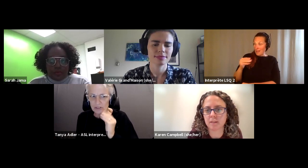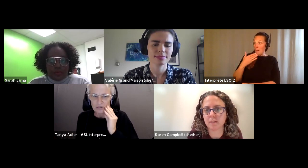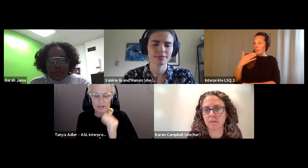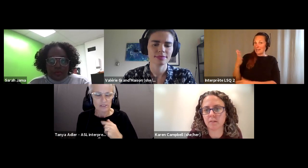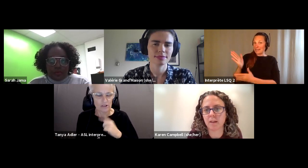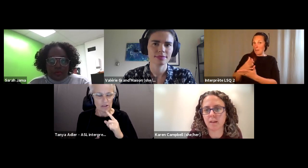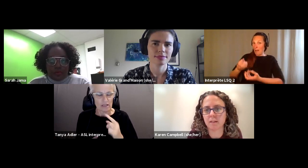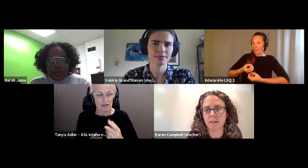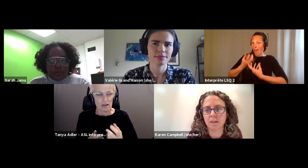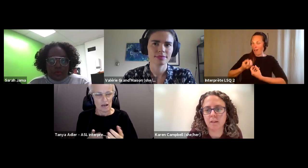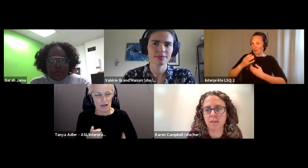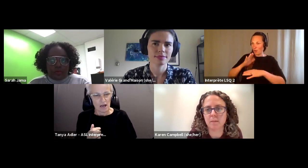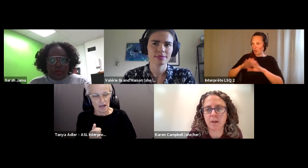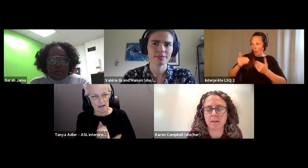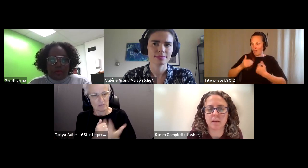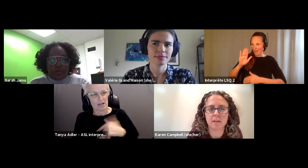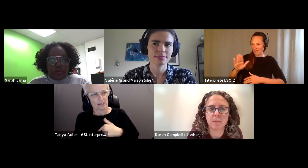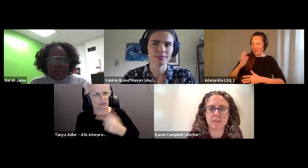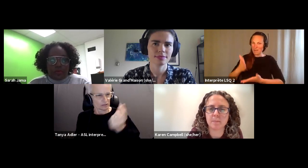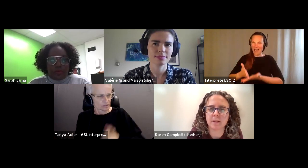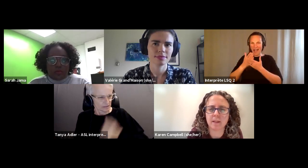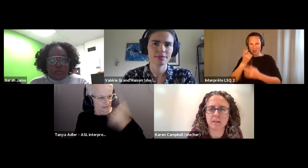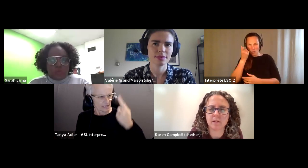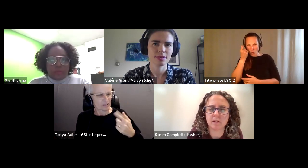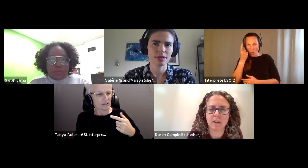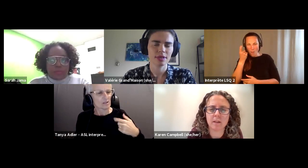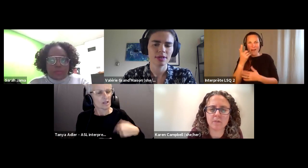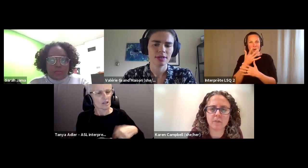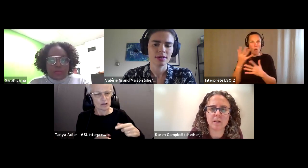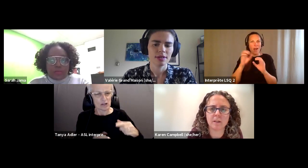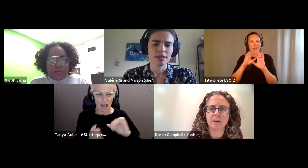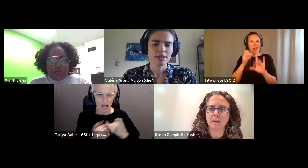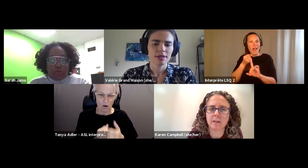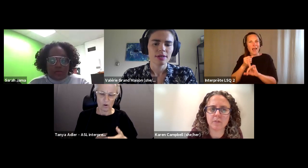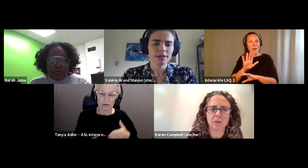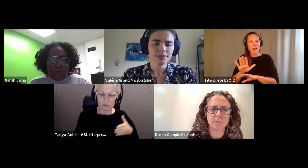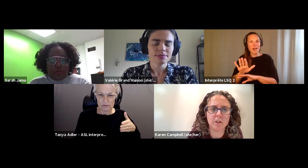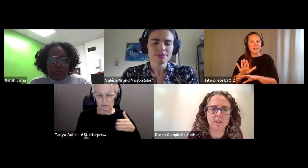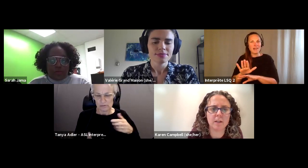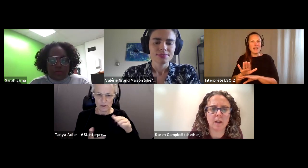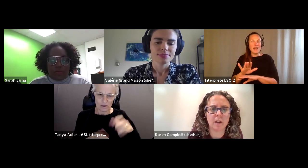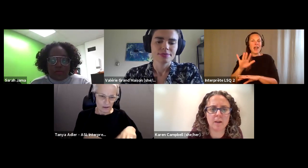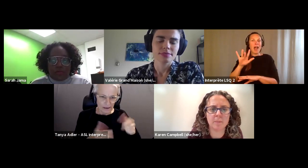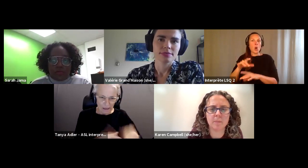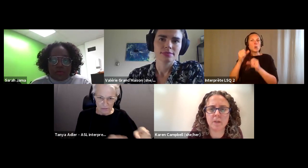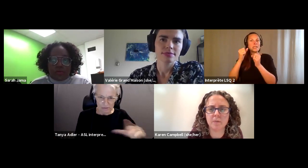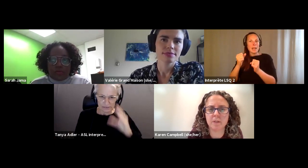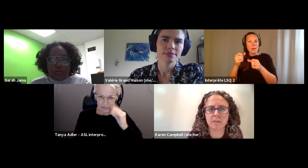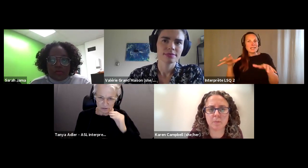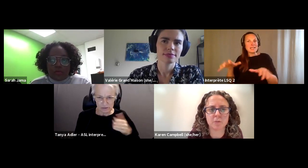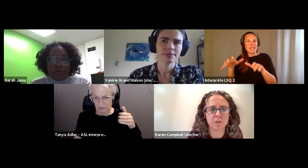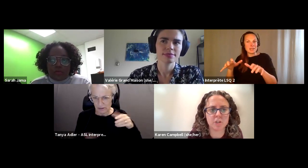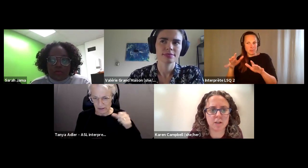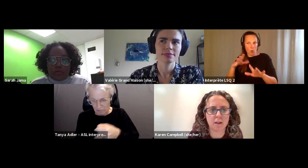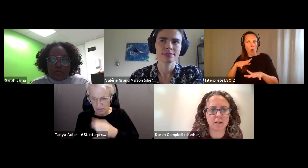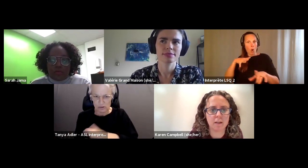Karen Campbell (she/her): us to understand the impact that able ISM has had on your life in the life of your community and we so much appreciate that.